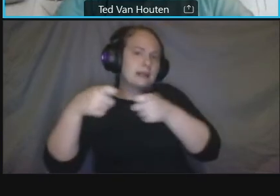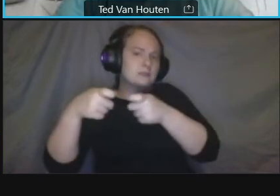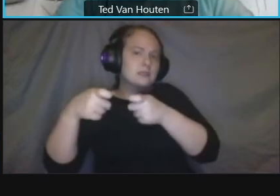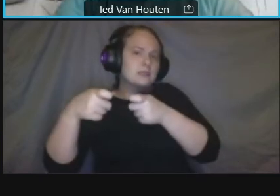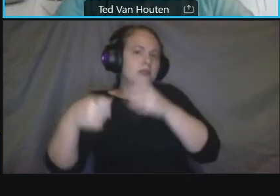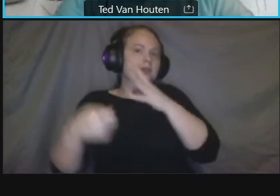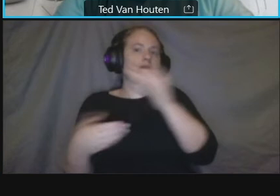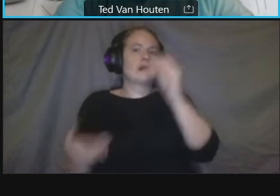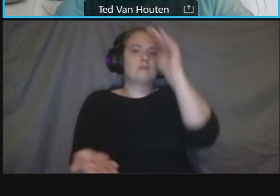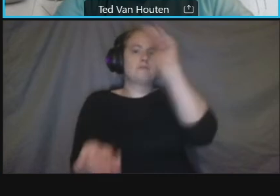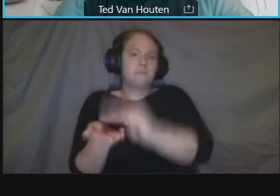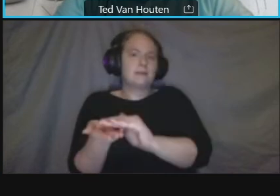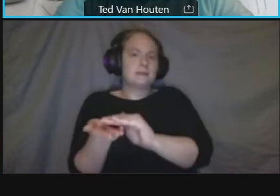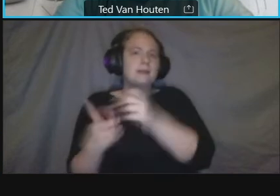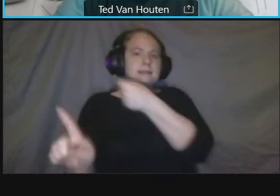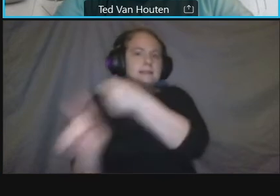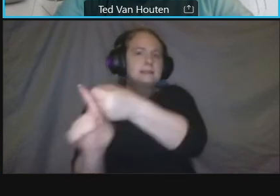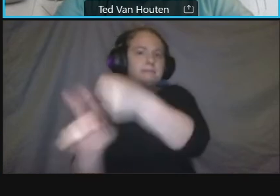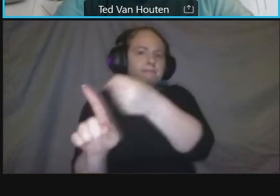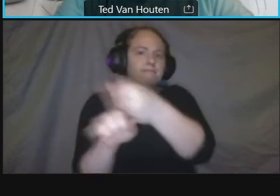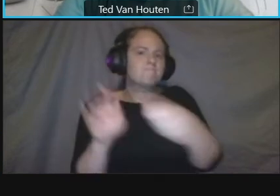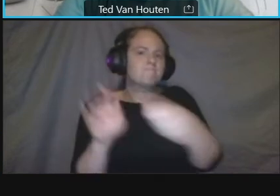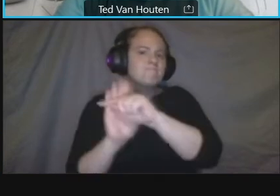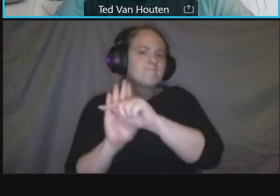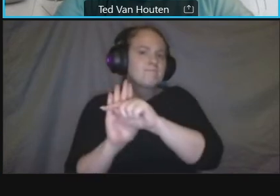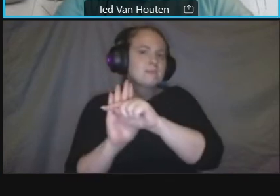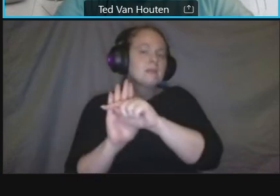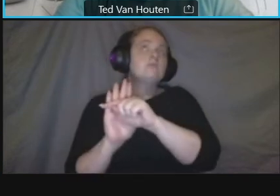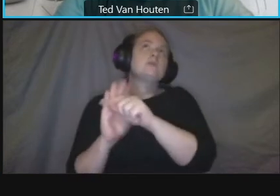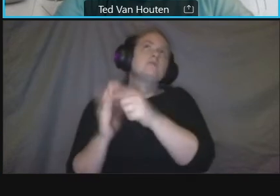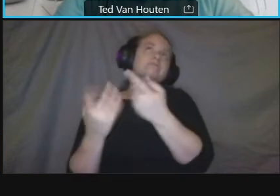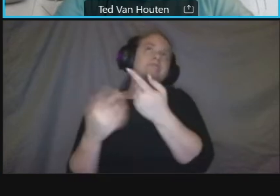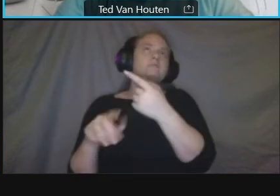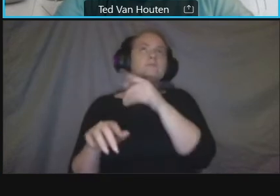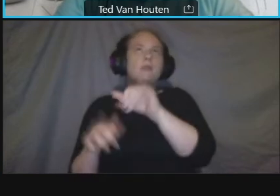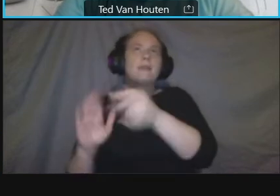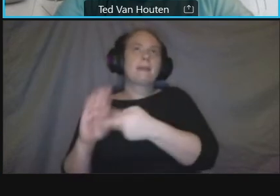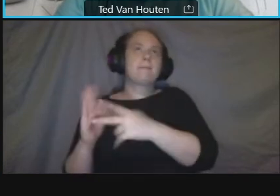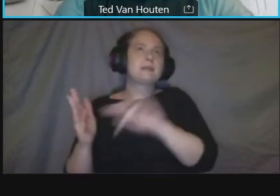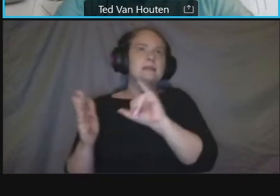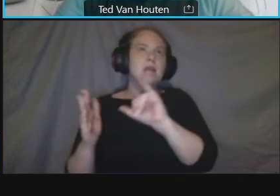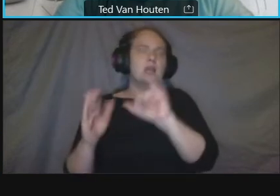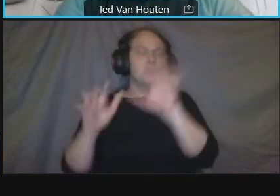uh from you know heavier rains or any other changes to climate that affect this area